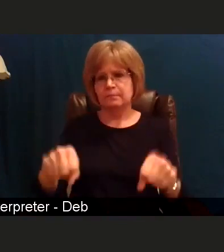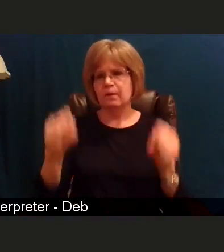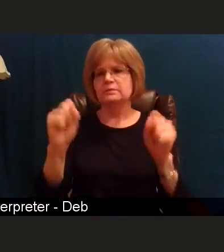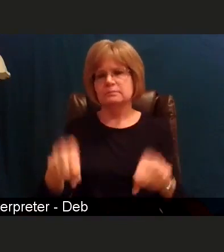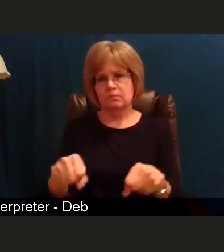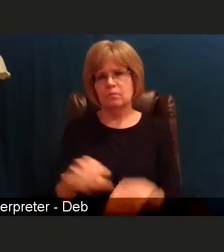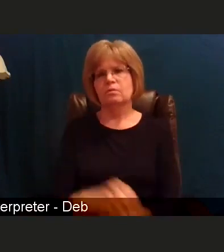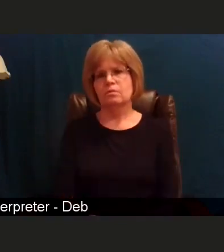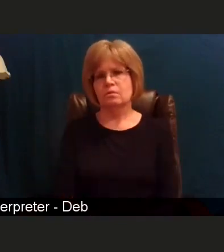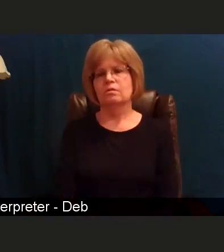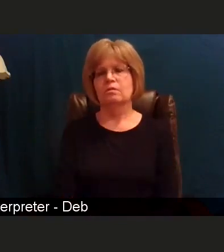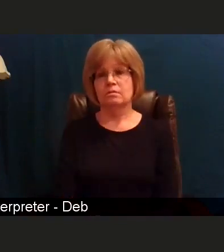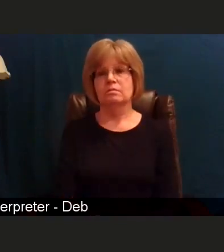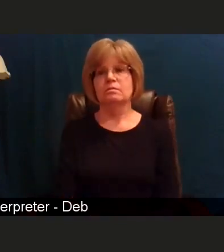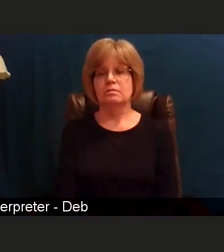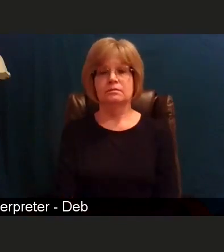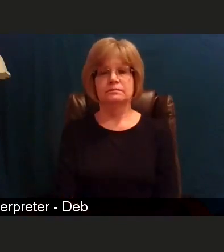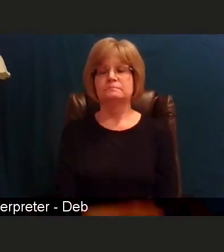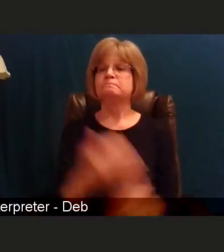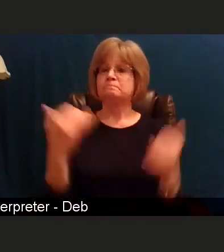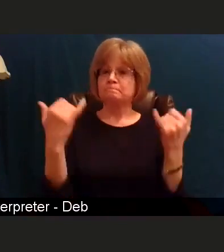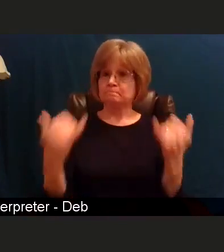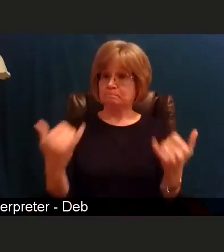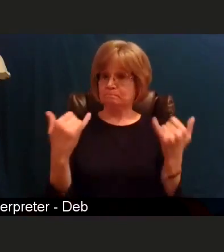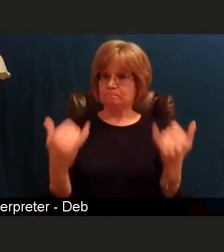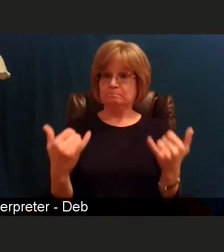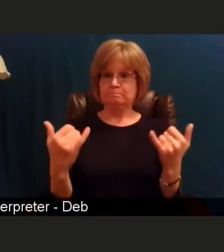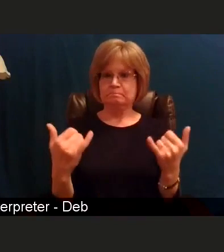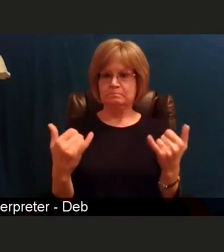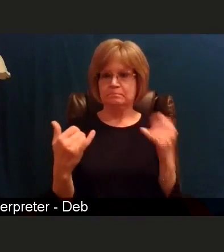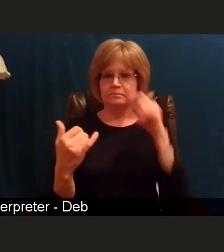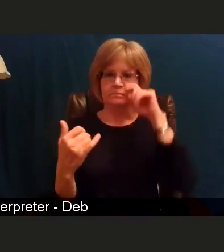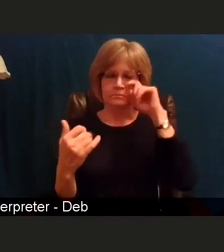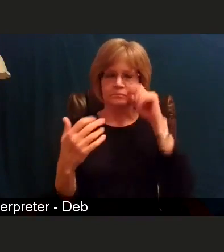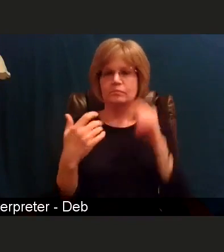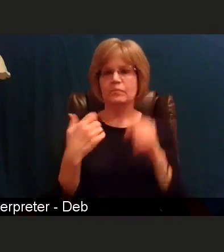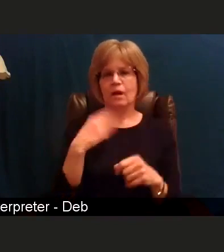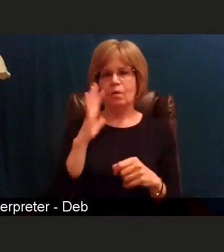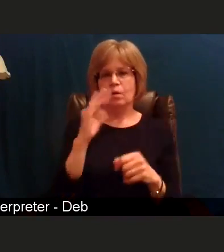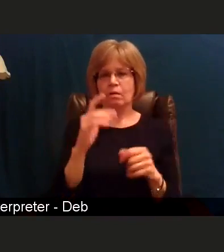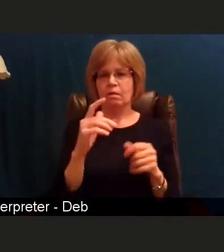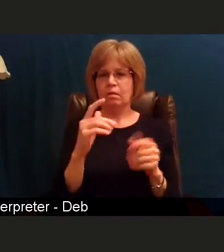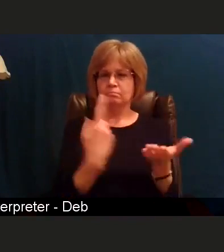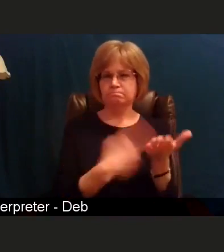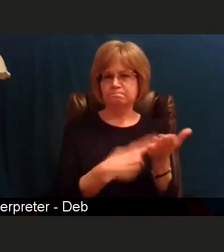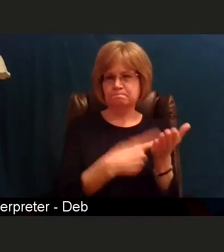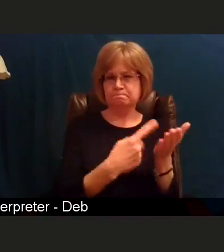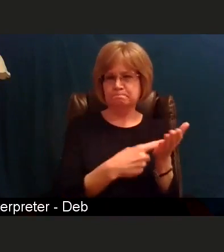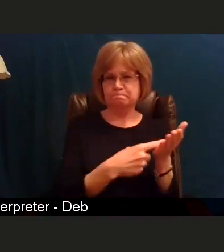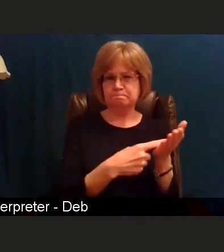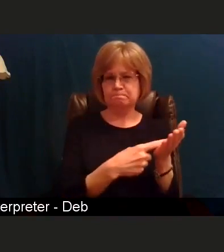So what I'm gonna do now is I'm going to switch to talk about some of the questions that I have.